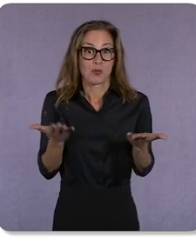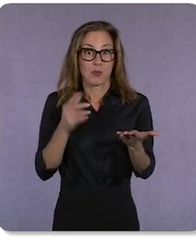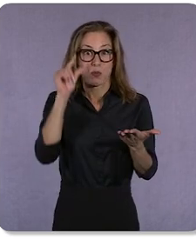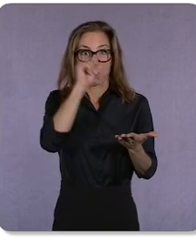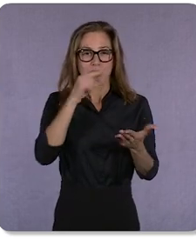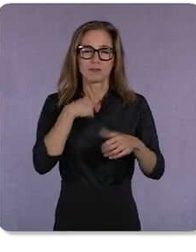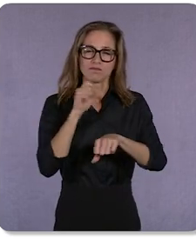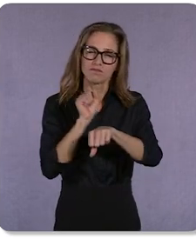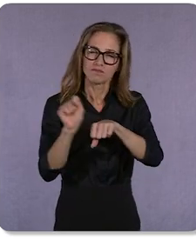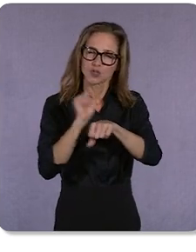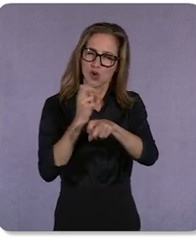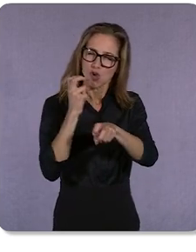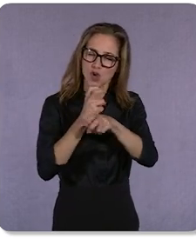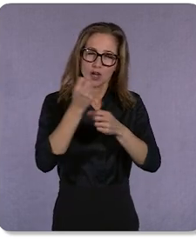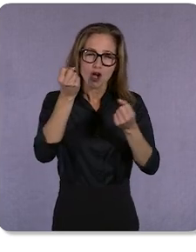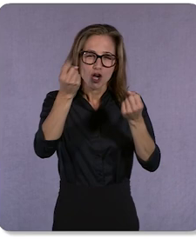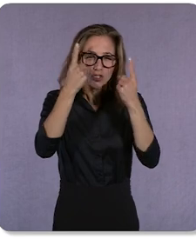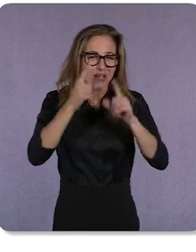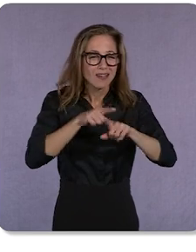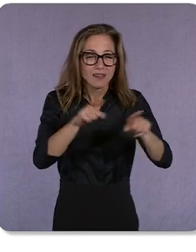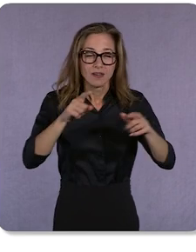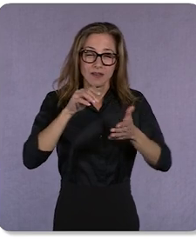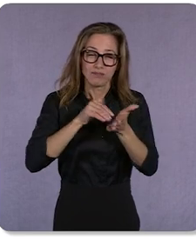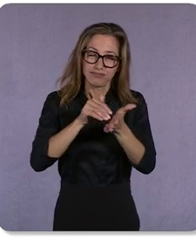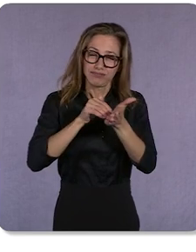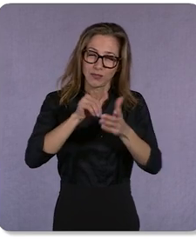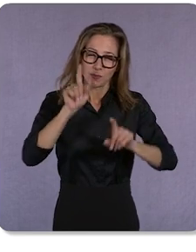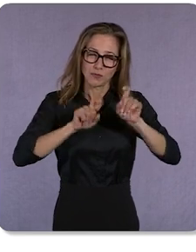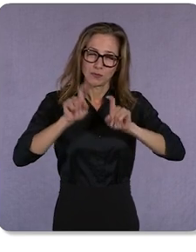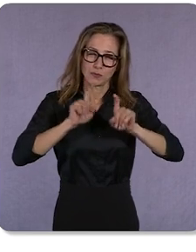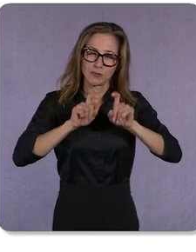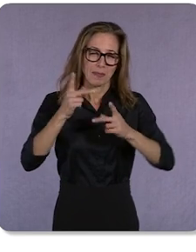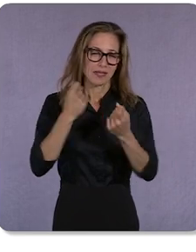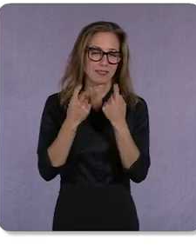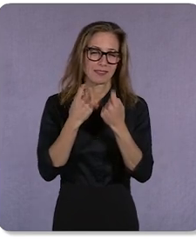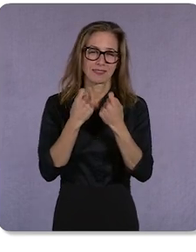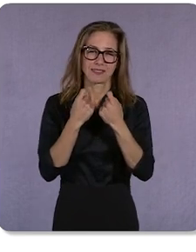understand the trillions of questions that people ask us every year and to deliver